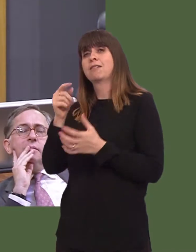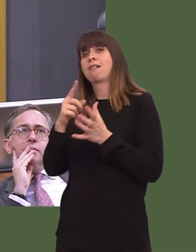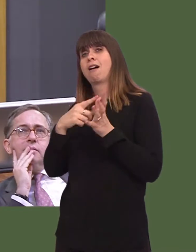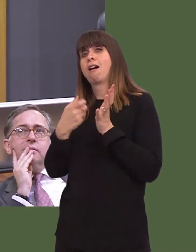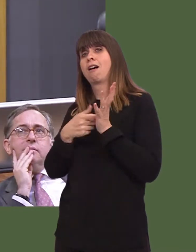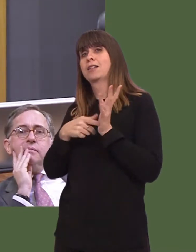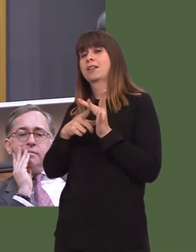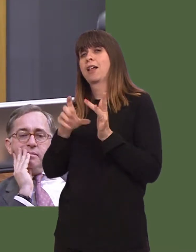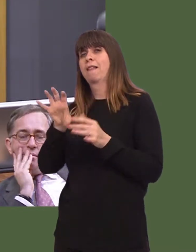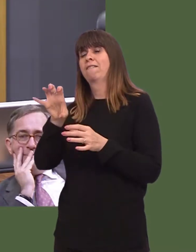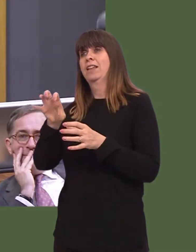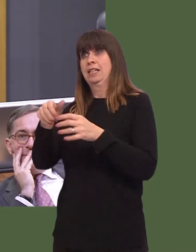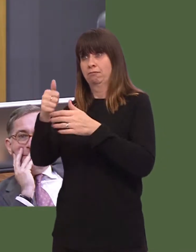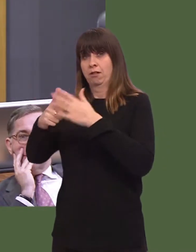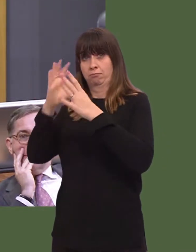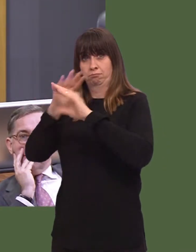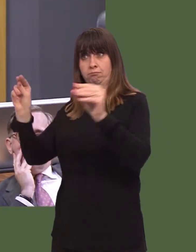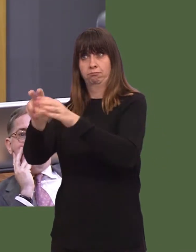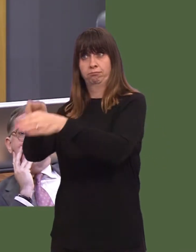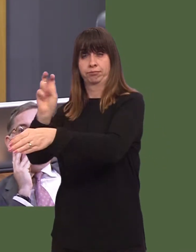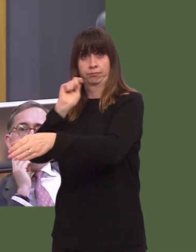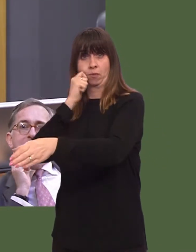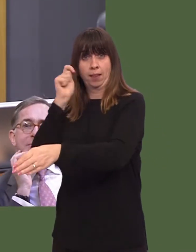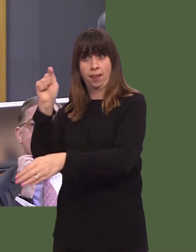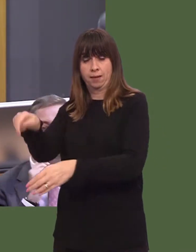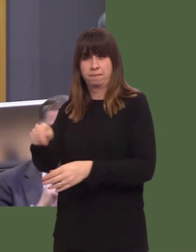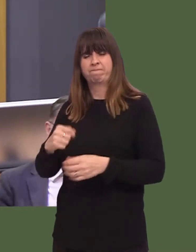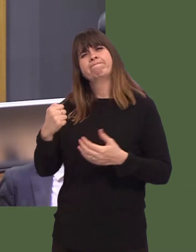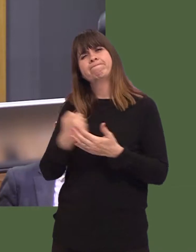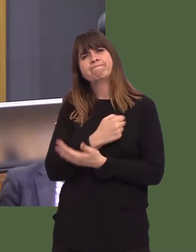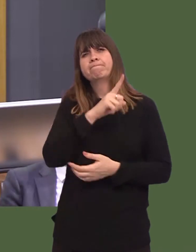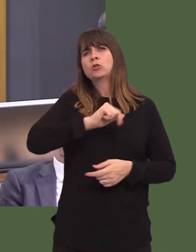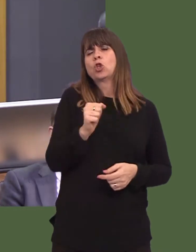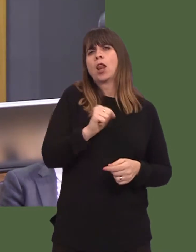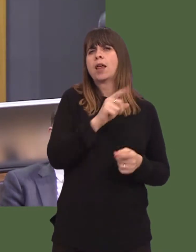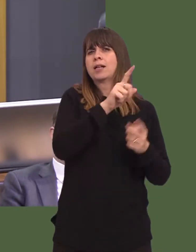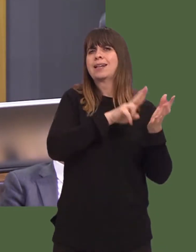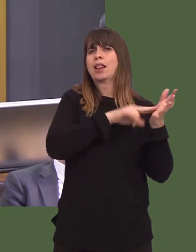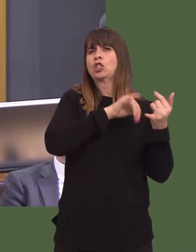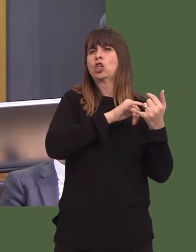Itís regrettable, though, that Nicola Sturgeon has now sought to create another uncertainty